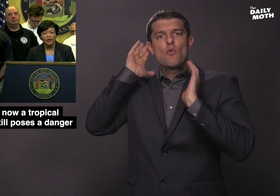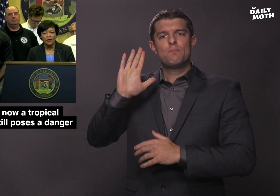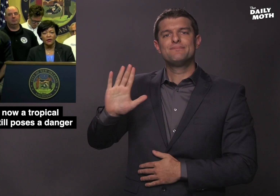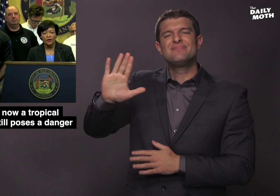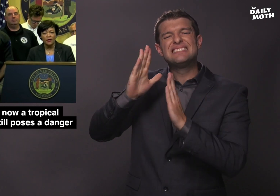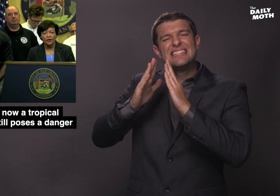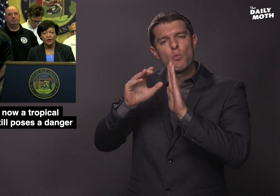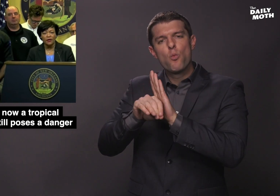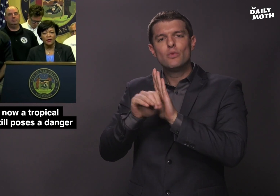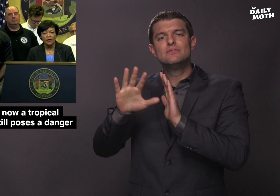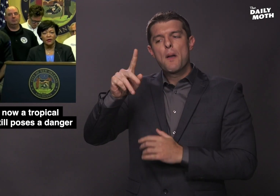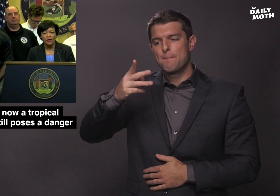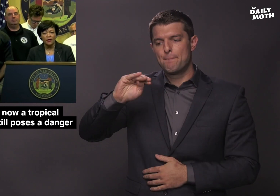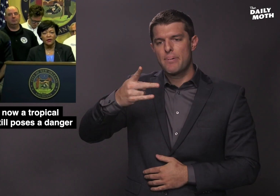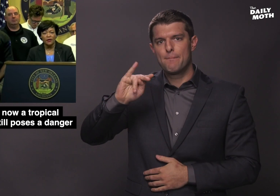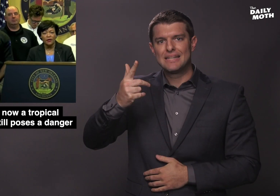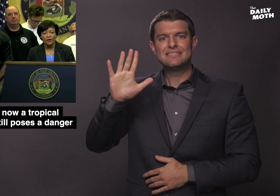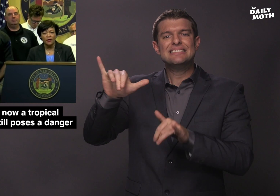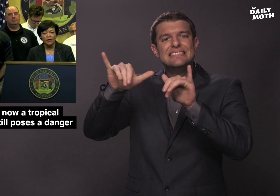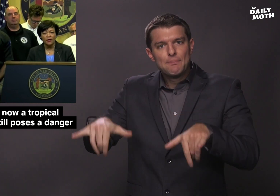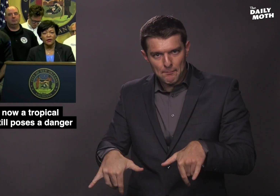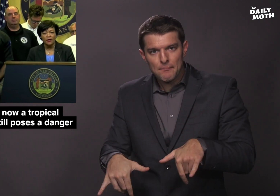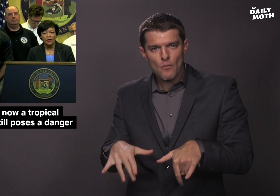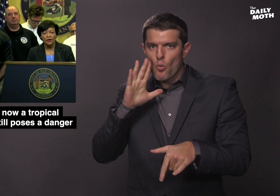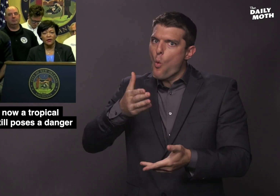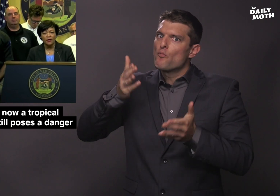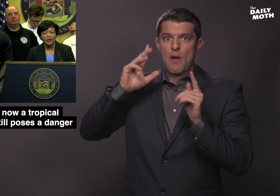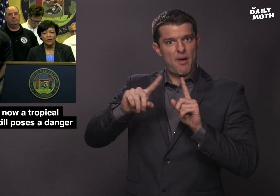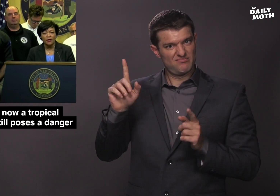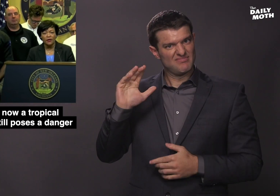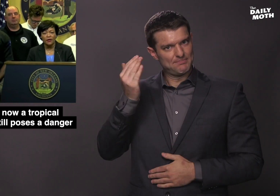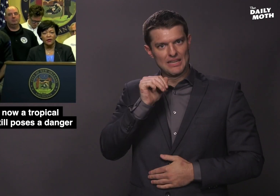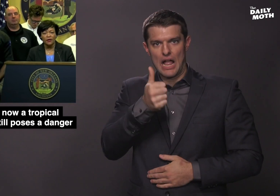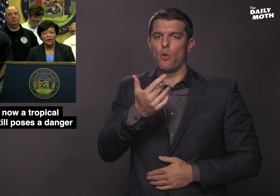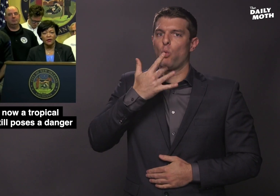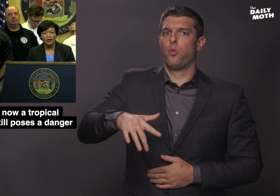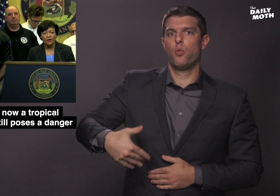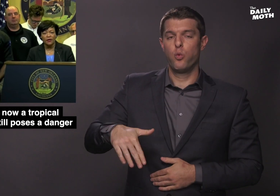flooded their city's pumping systems.